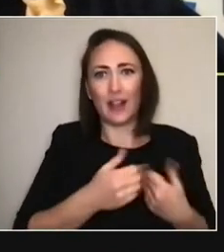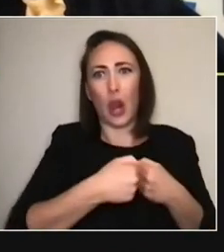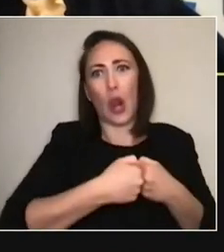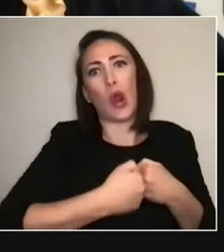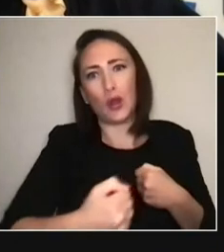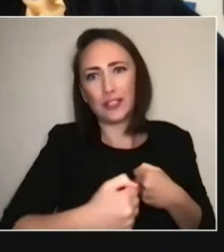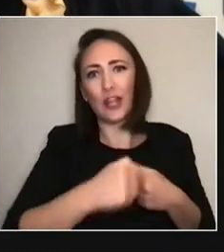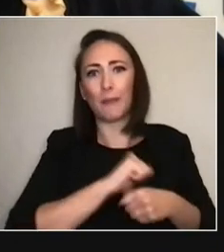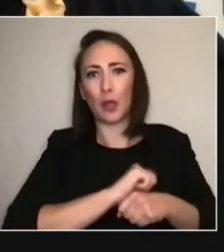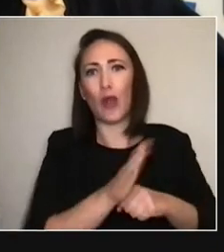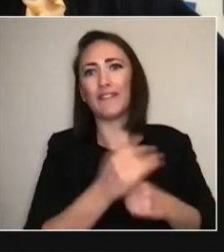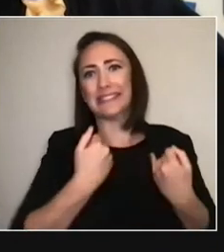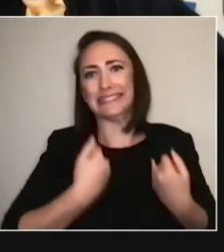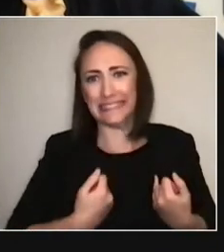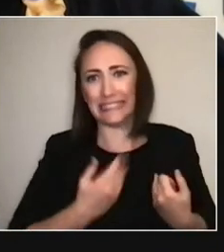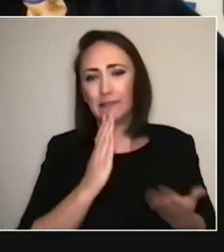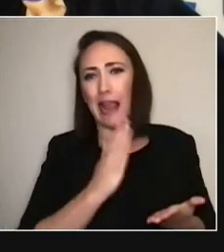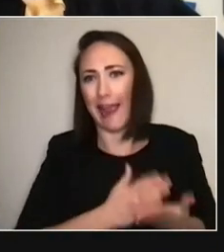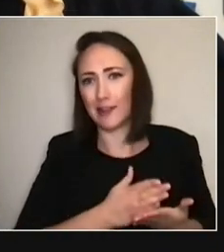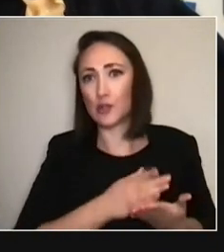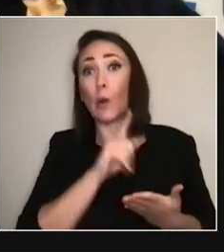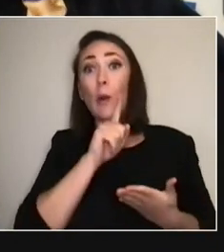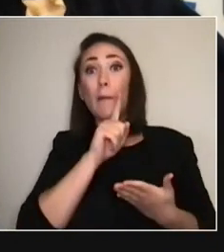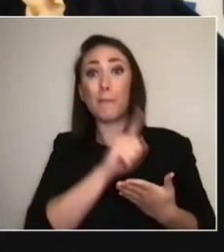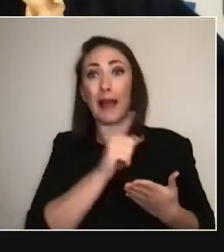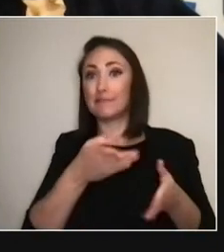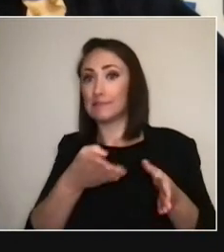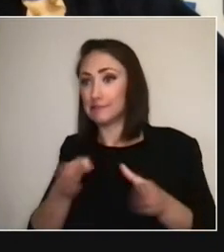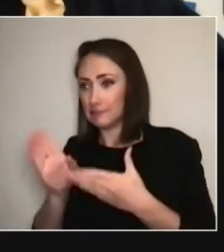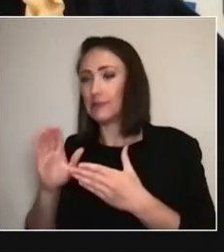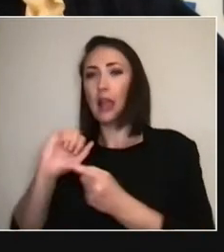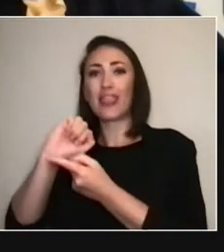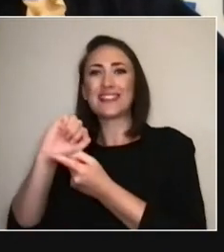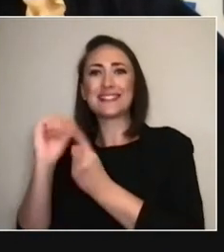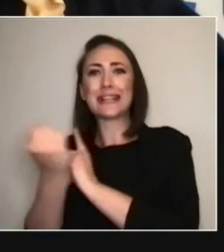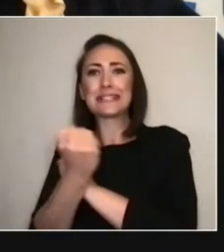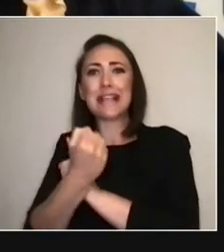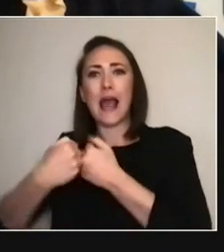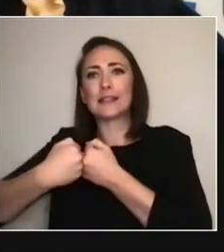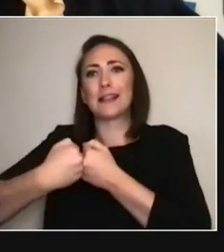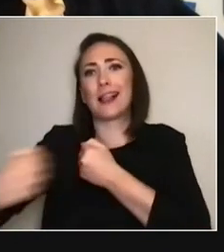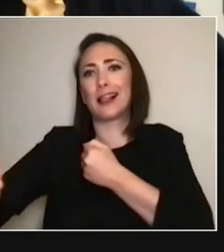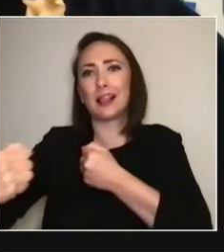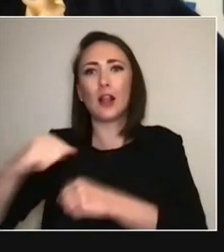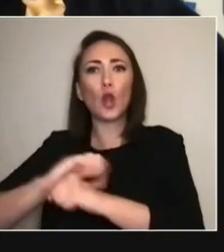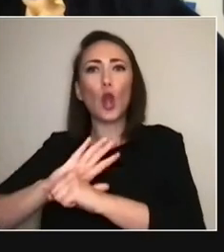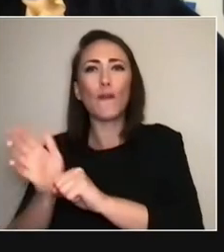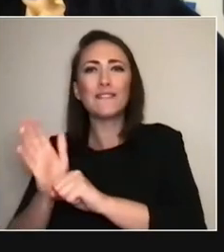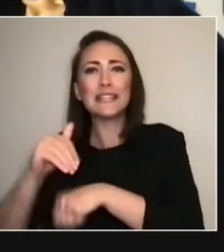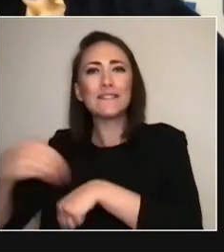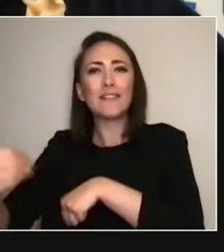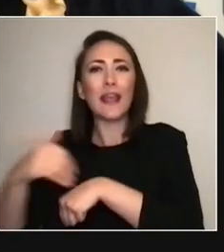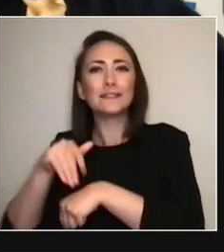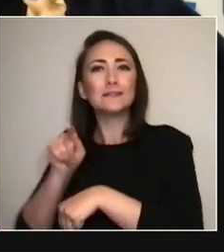that are long-term. But a societal long COVID, I mean— Cos we've all sort of had COVID or we're having COVID right now —